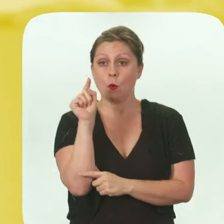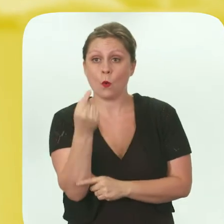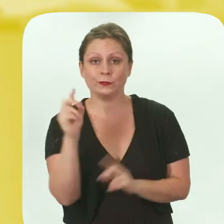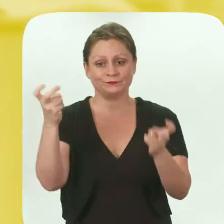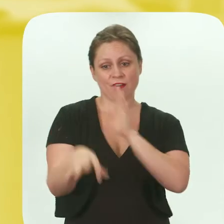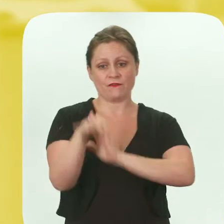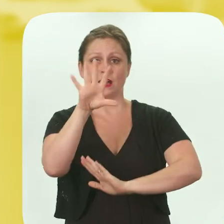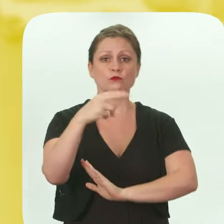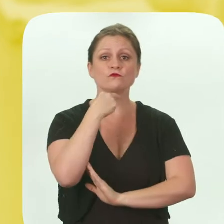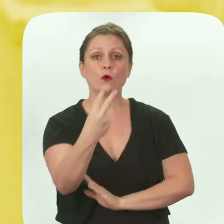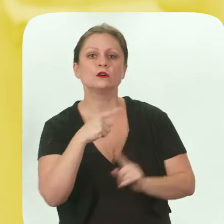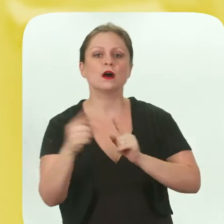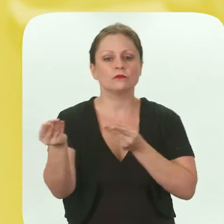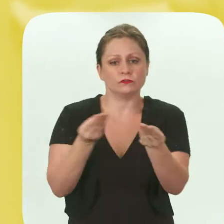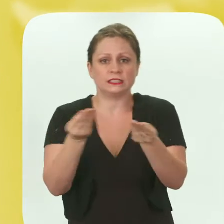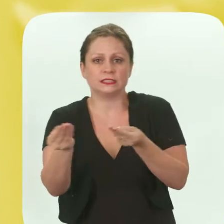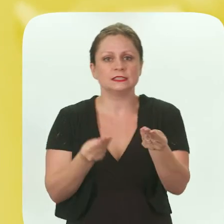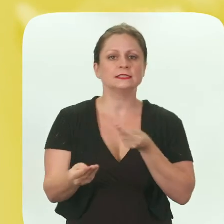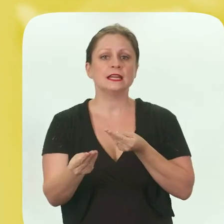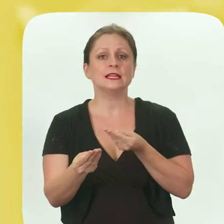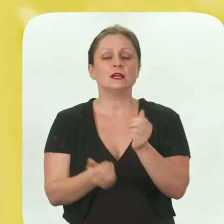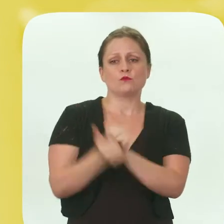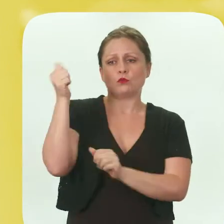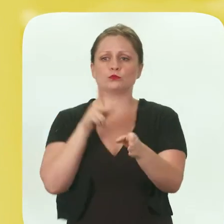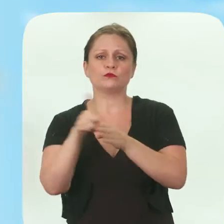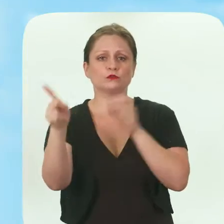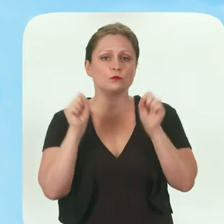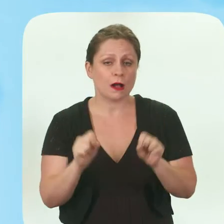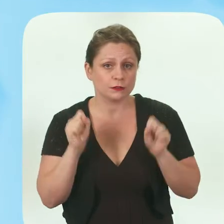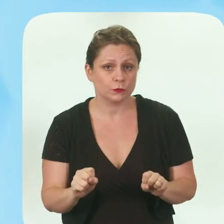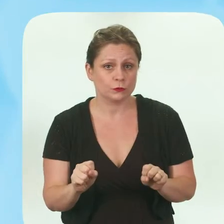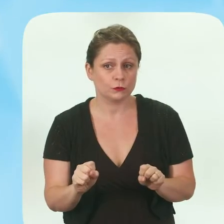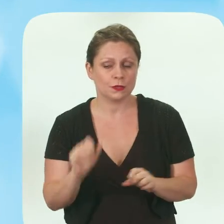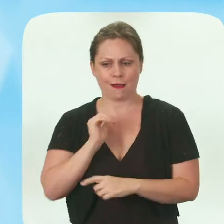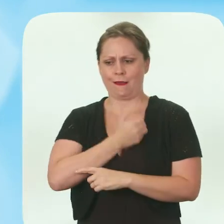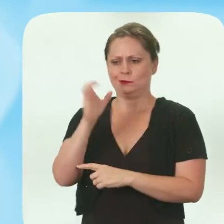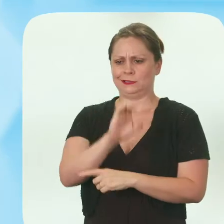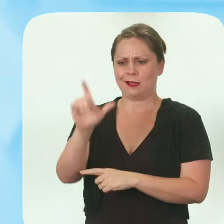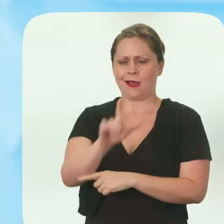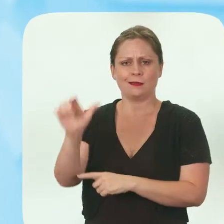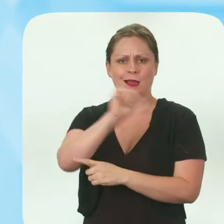but help facilitate it in the most professional way possible. Our CLA graduates are the right choice for any community